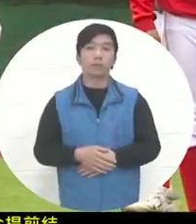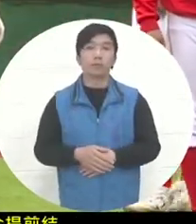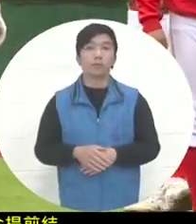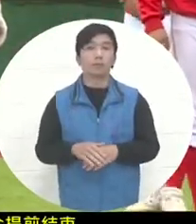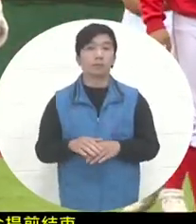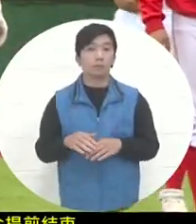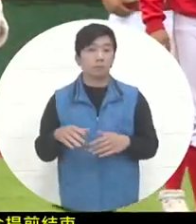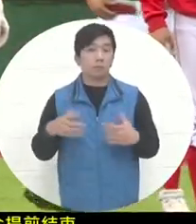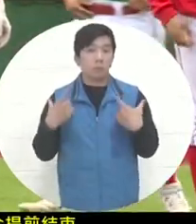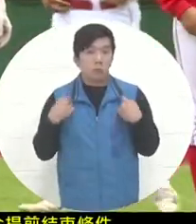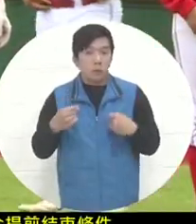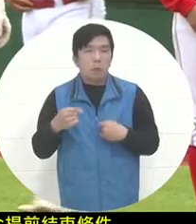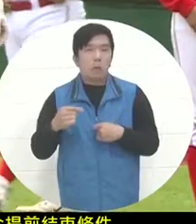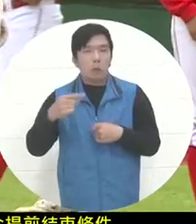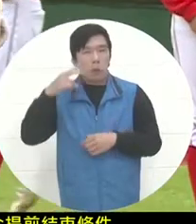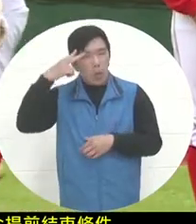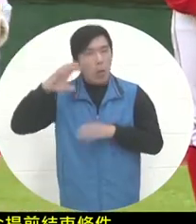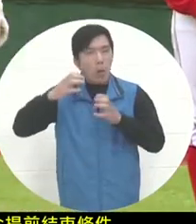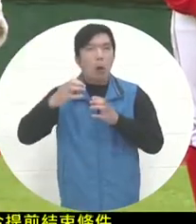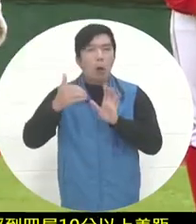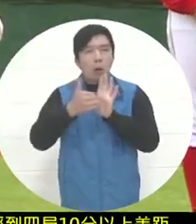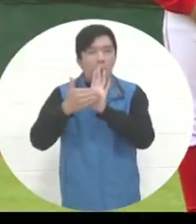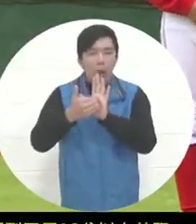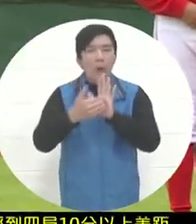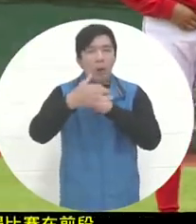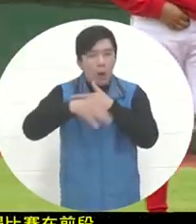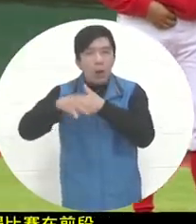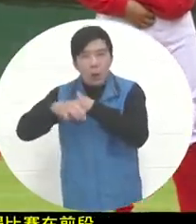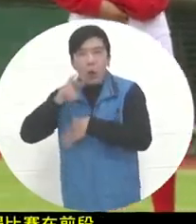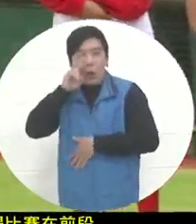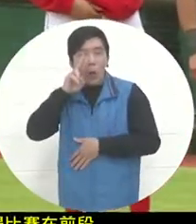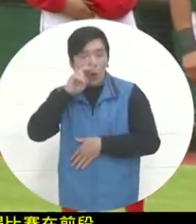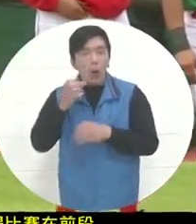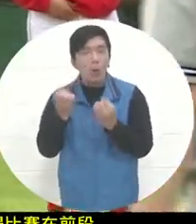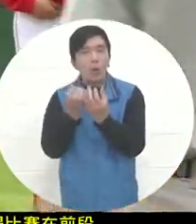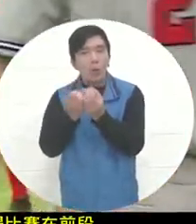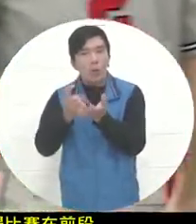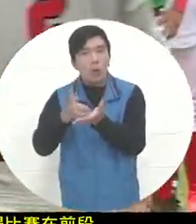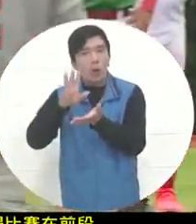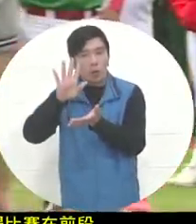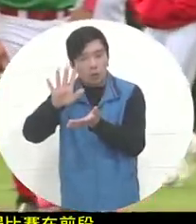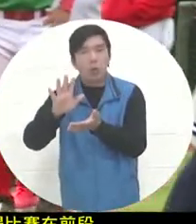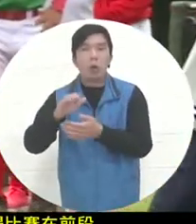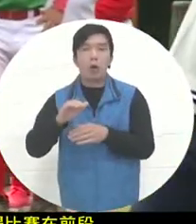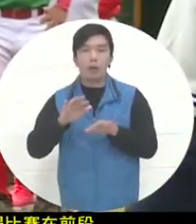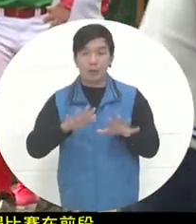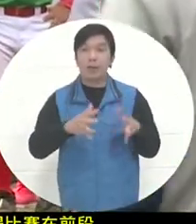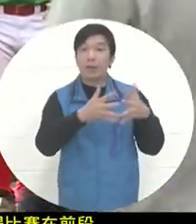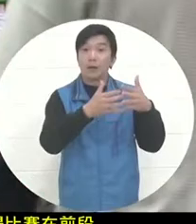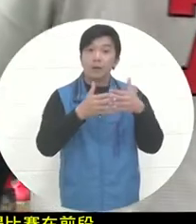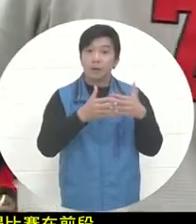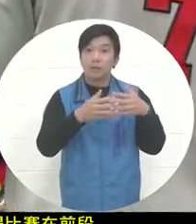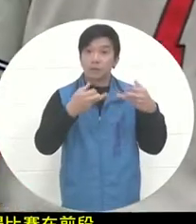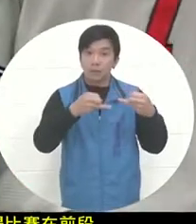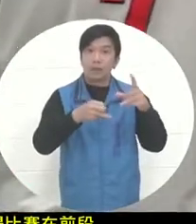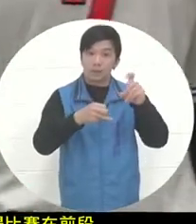the Mexican team's defense was relatively turbulent. In the end, the US team won the game